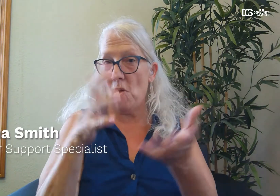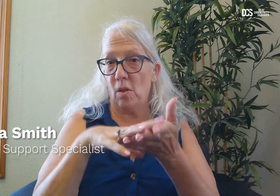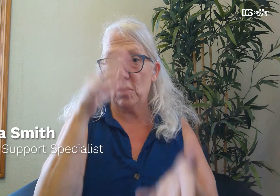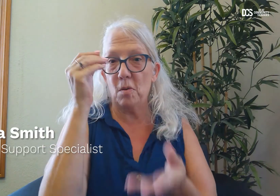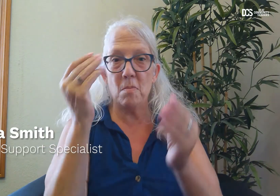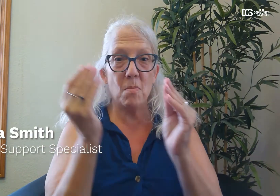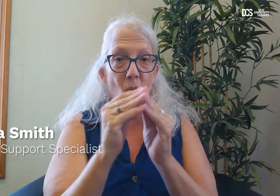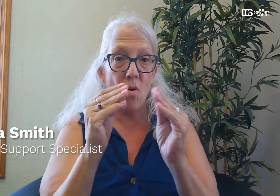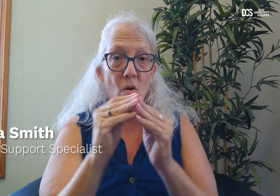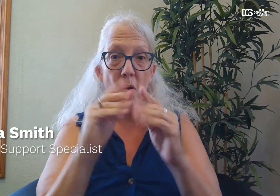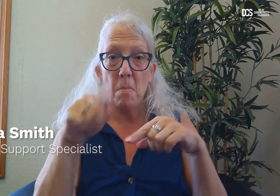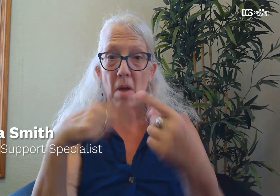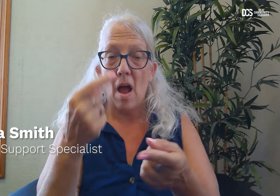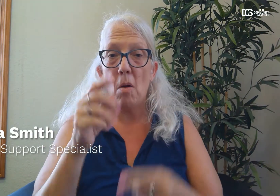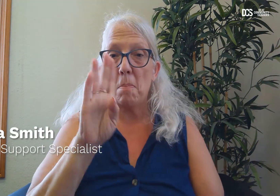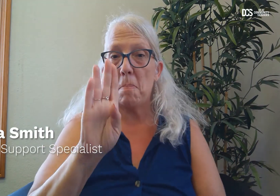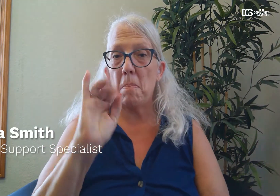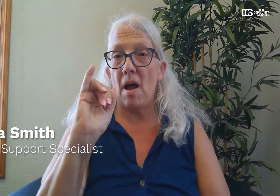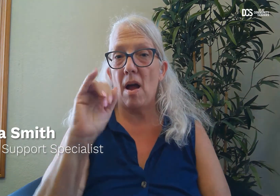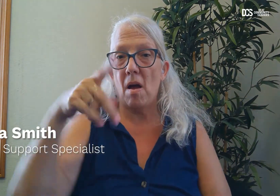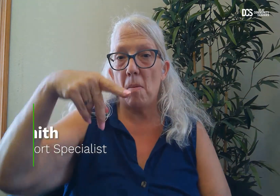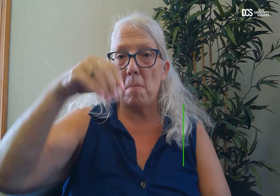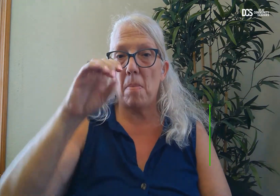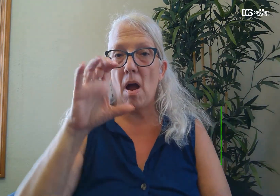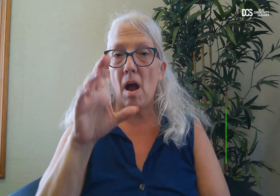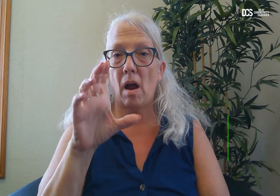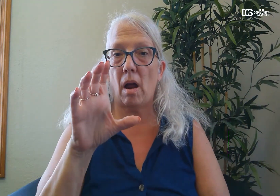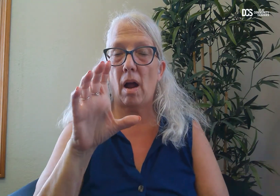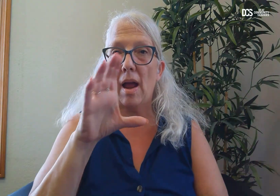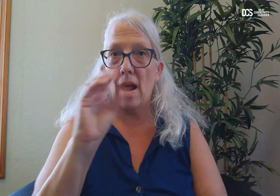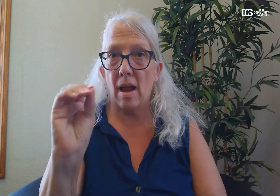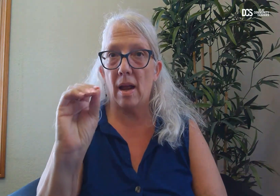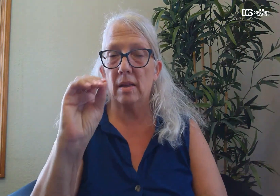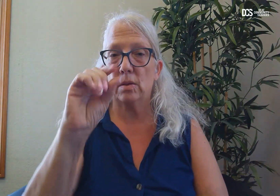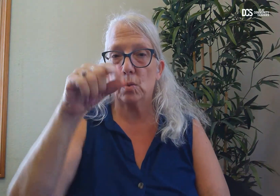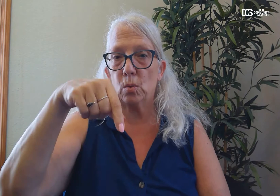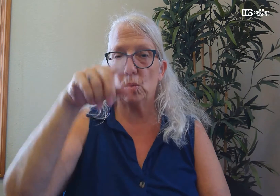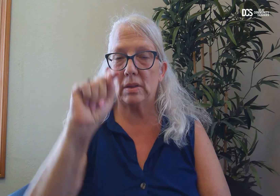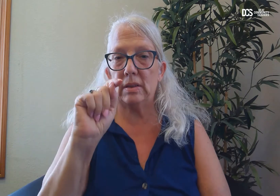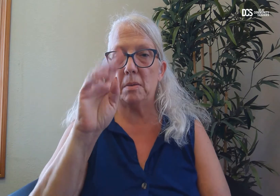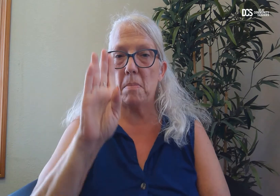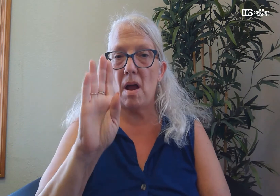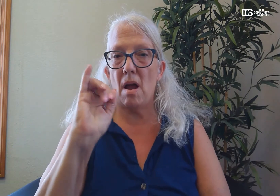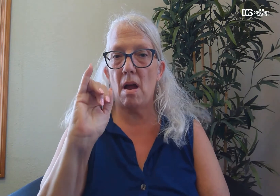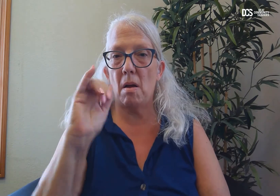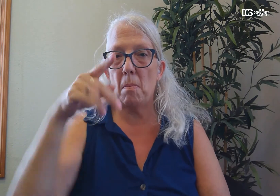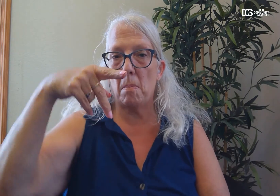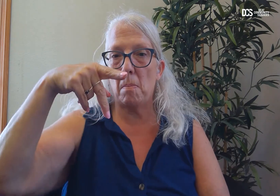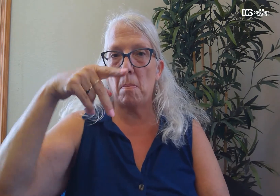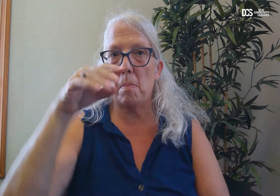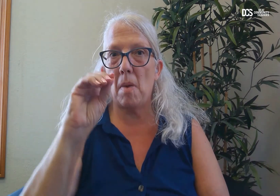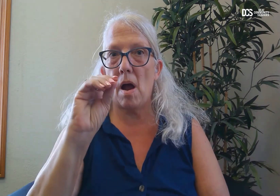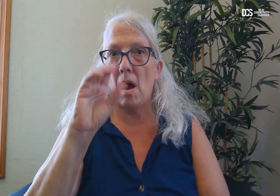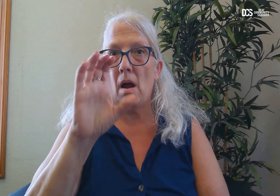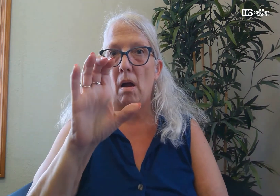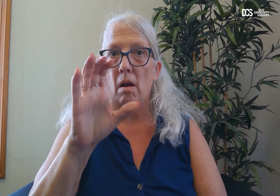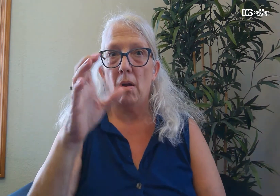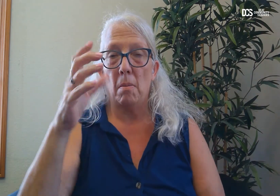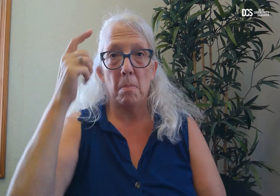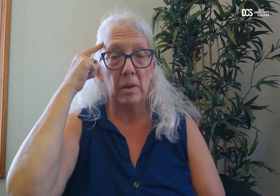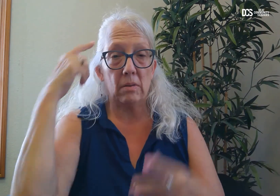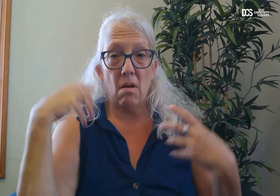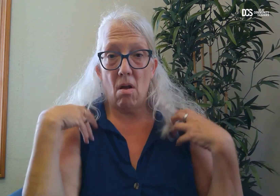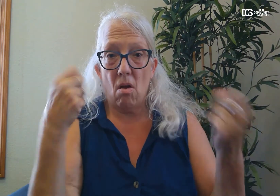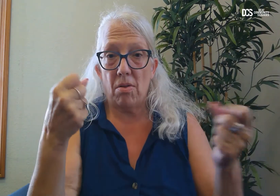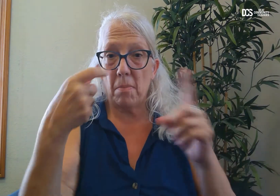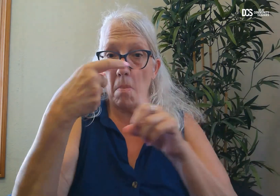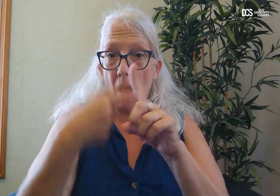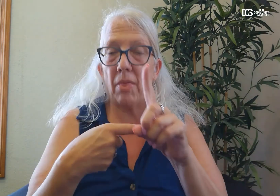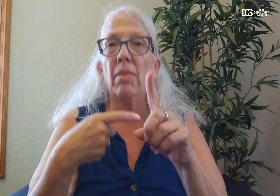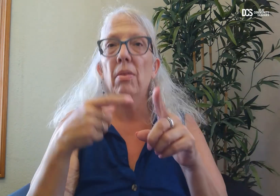Do you want to learn more about BIPOC and QTBIPOC mental health month?